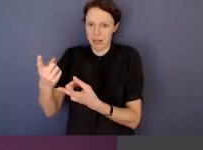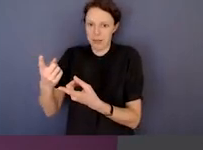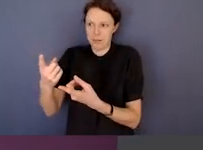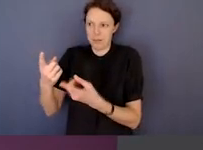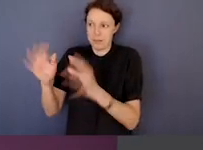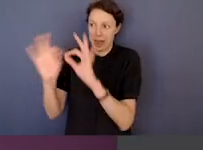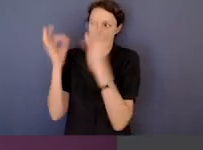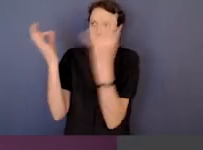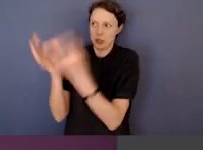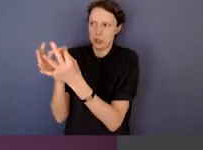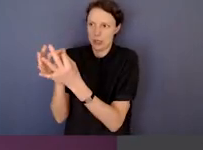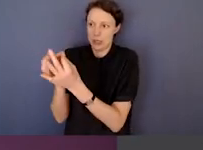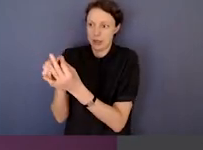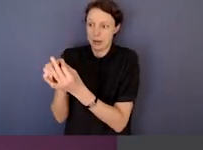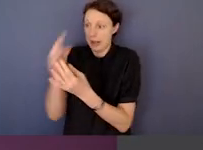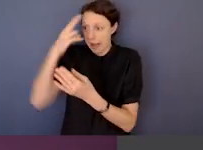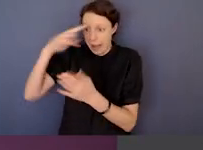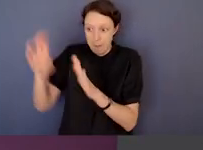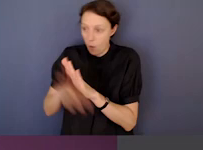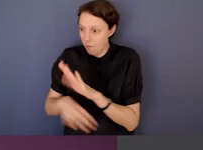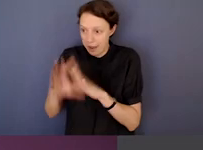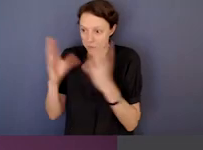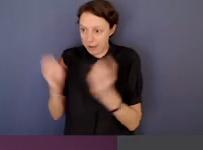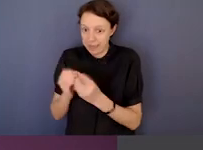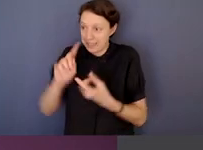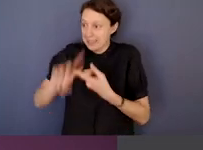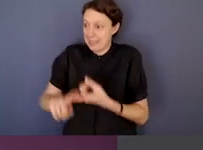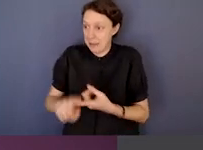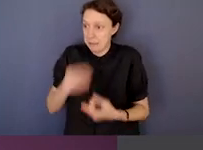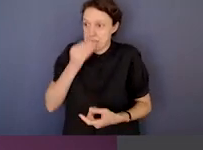an integrity agency with a promise of anonymity. So